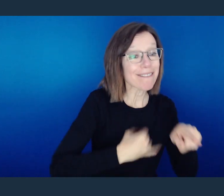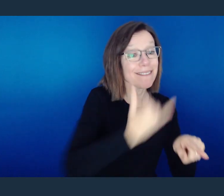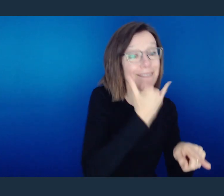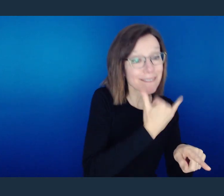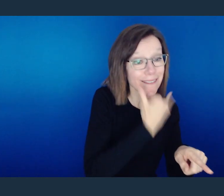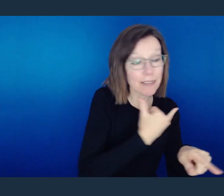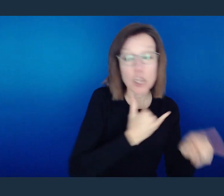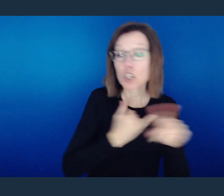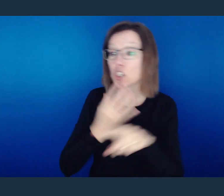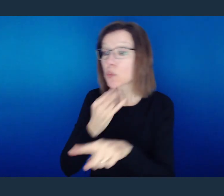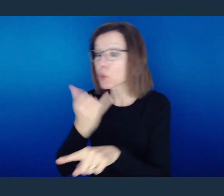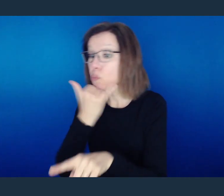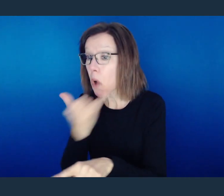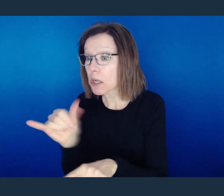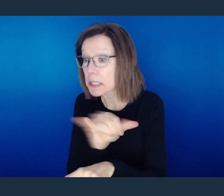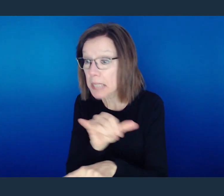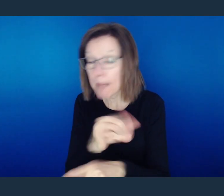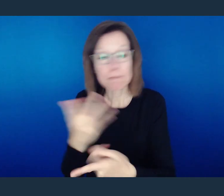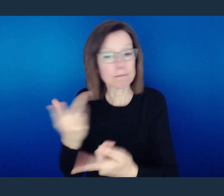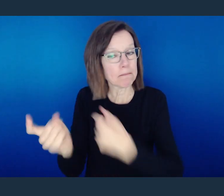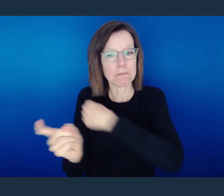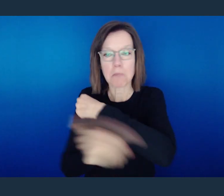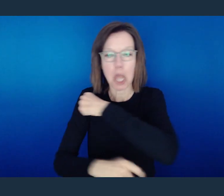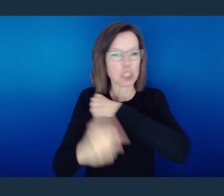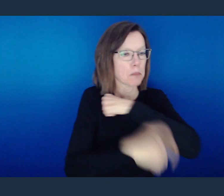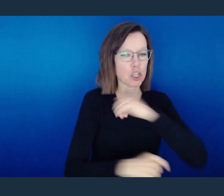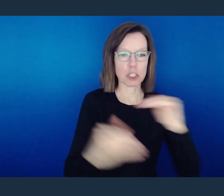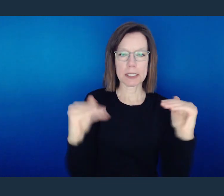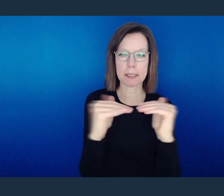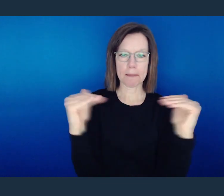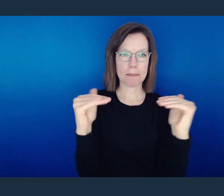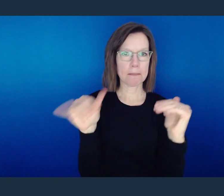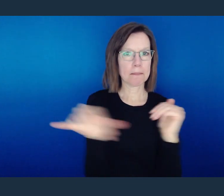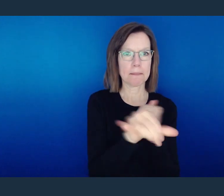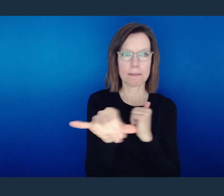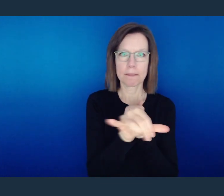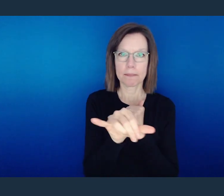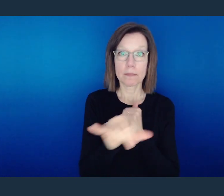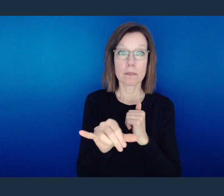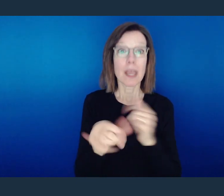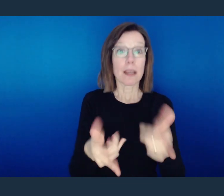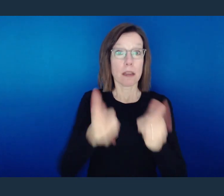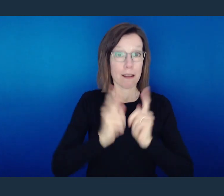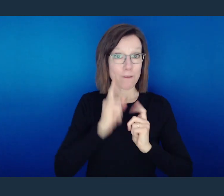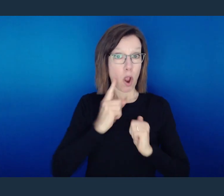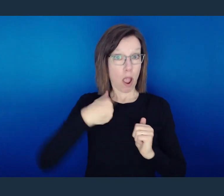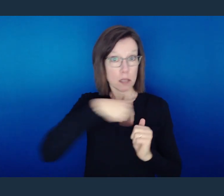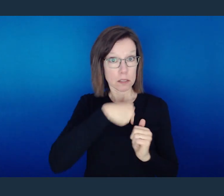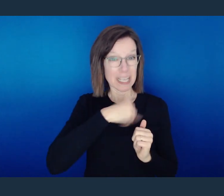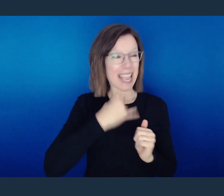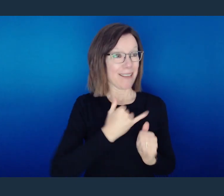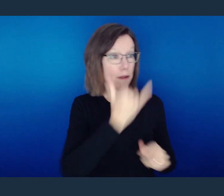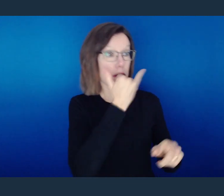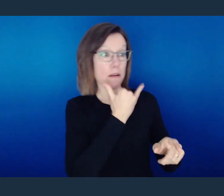go for the Jew and for the Jew also to the gentile. In our day, the same consequence that comes for the person you're pointing to is the same